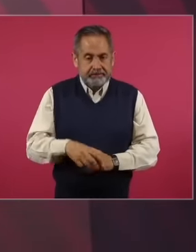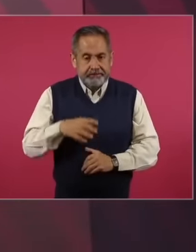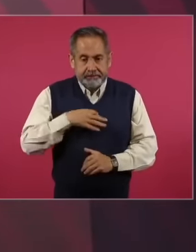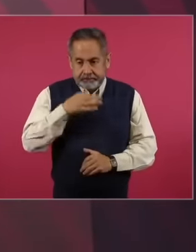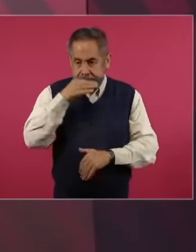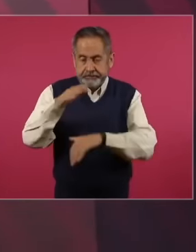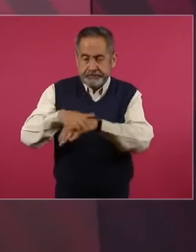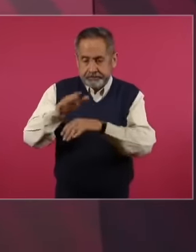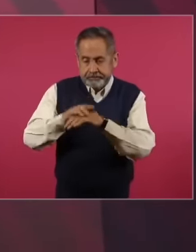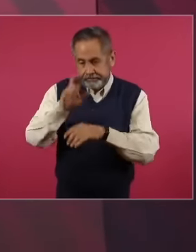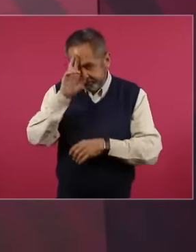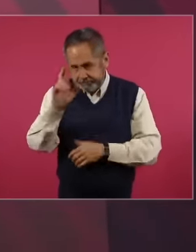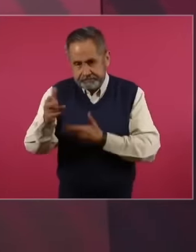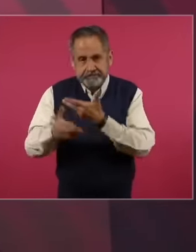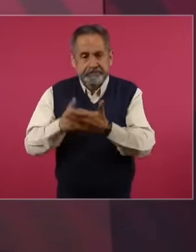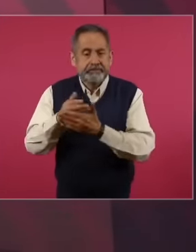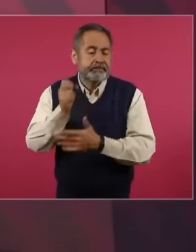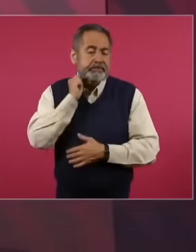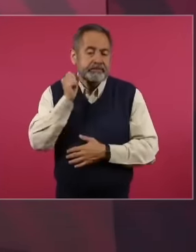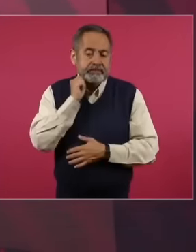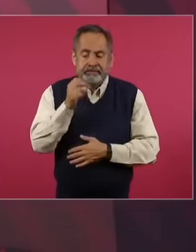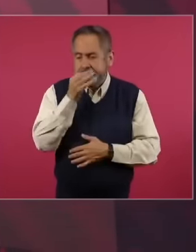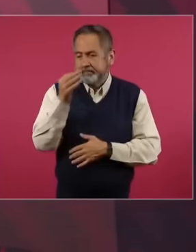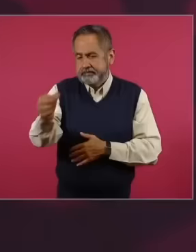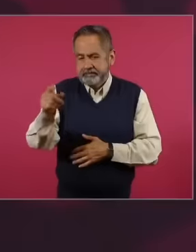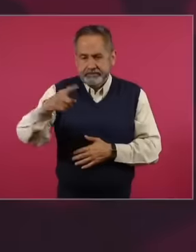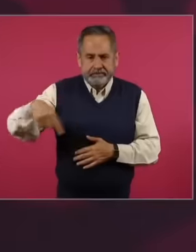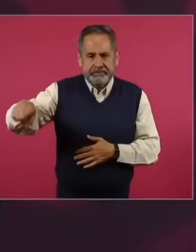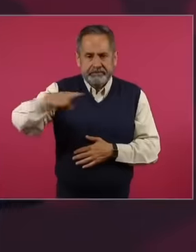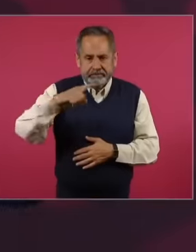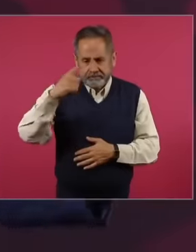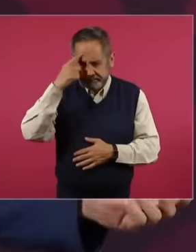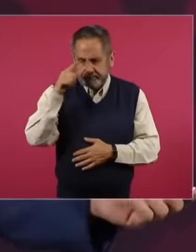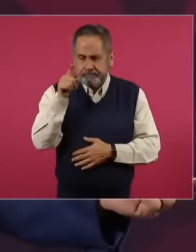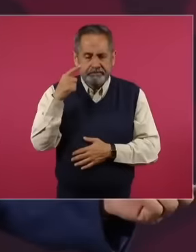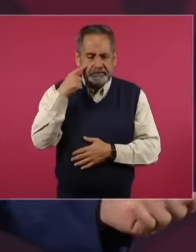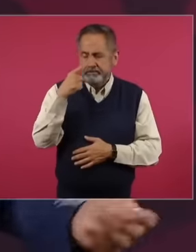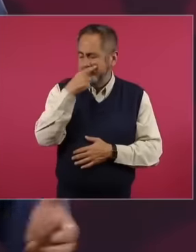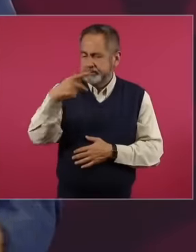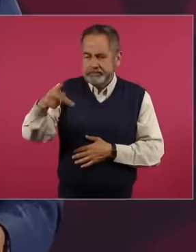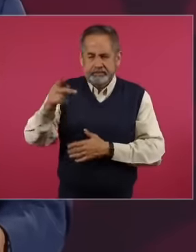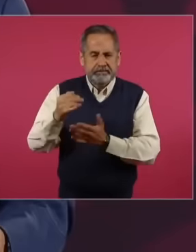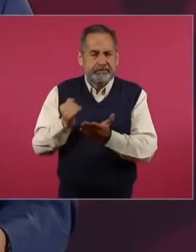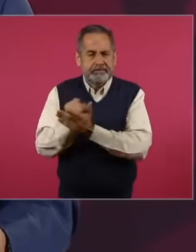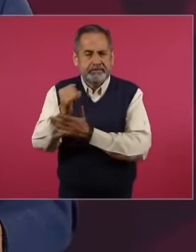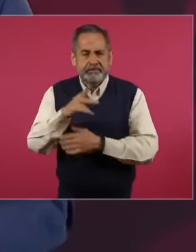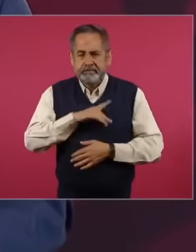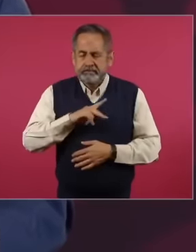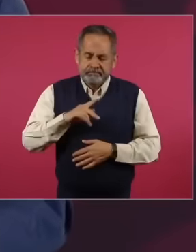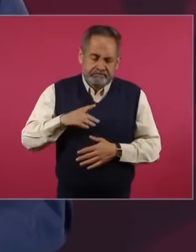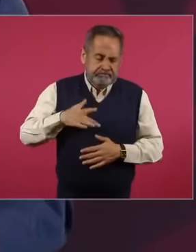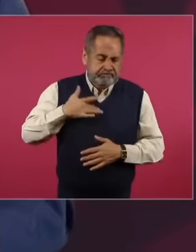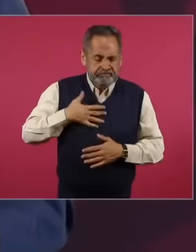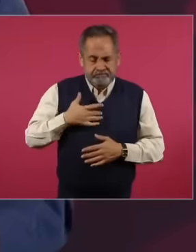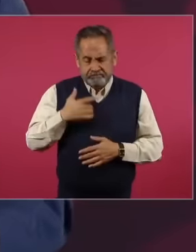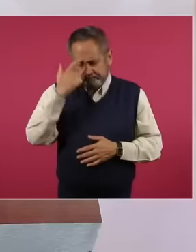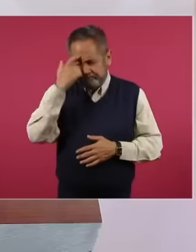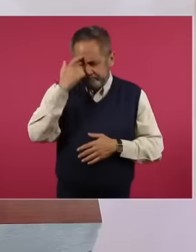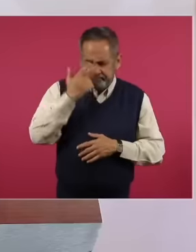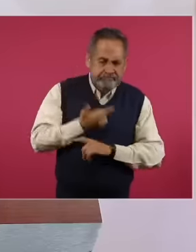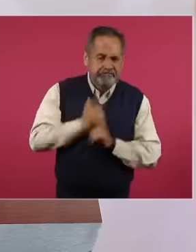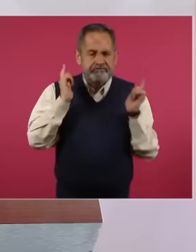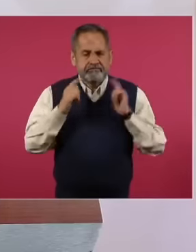all due respect so that they act with independence with freedom. and that